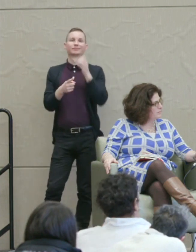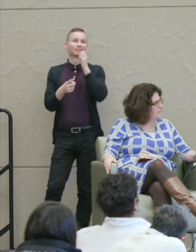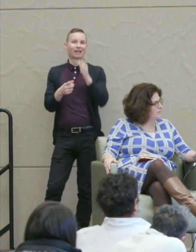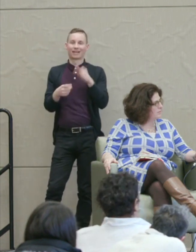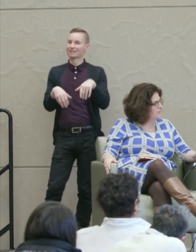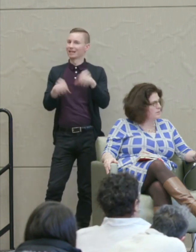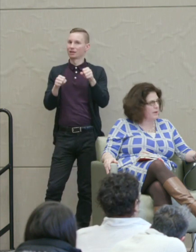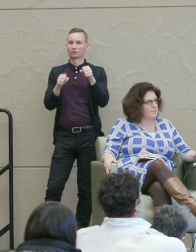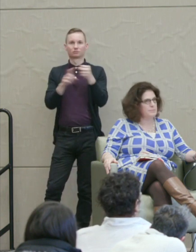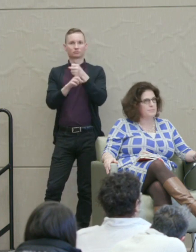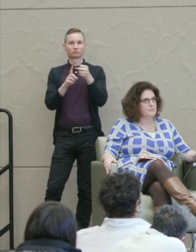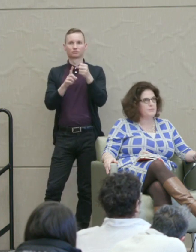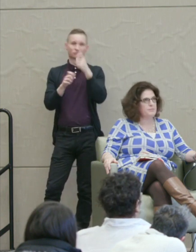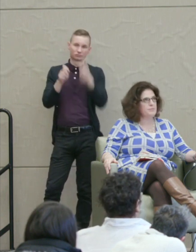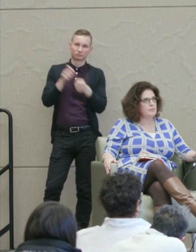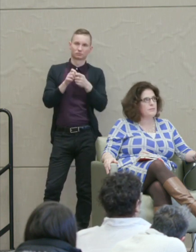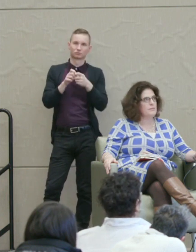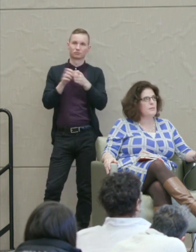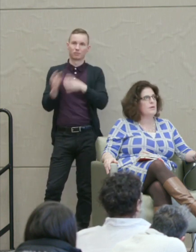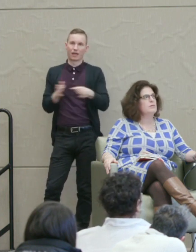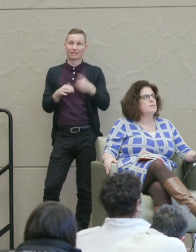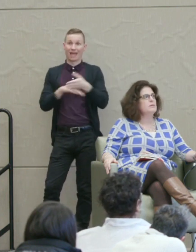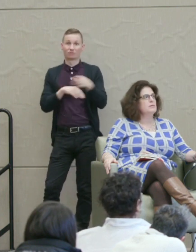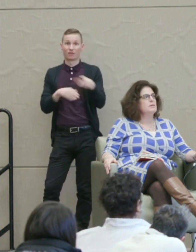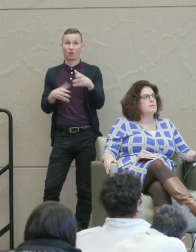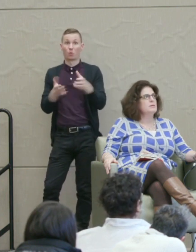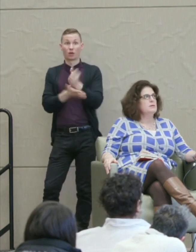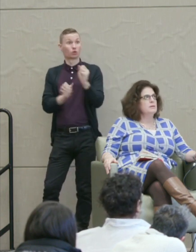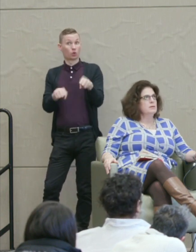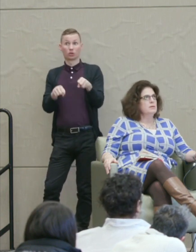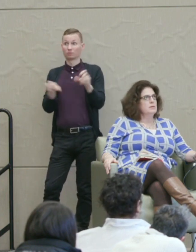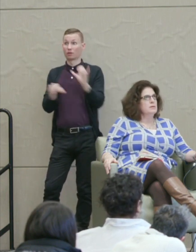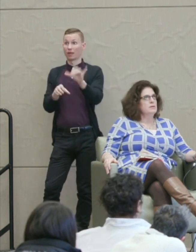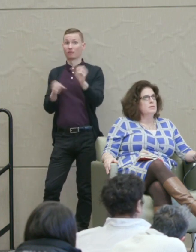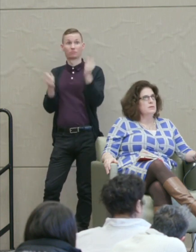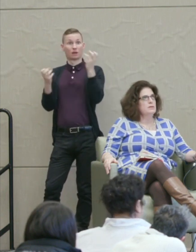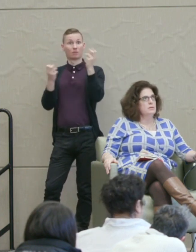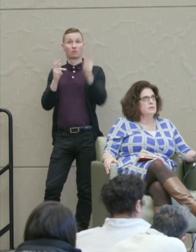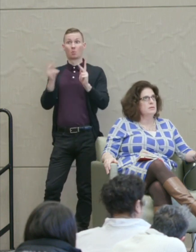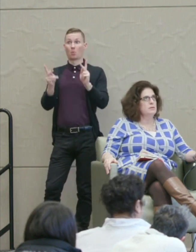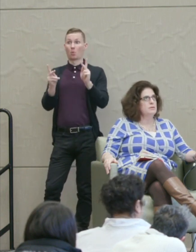won. They could have done a lot in that direction. And of course a lot of people wanted to.